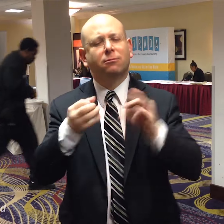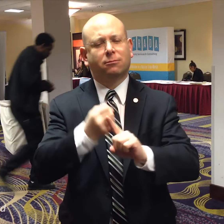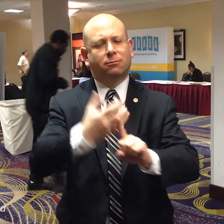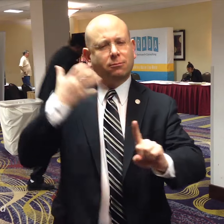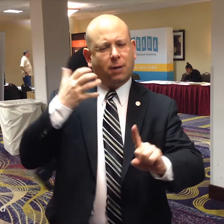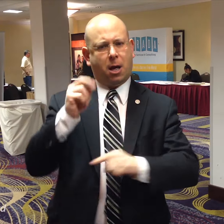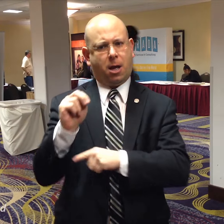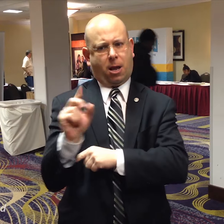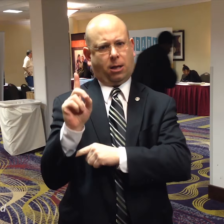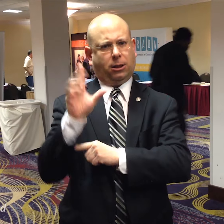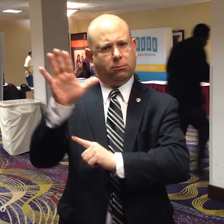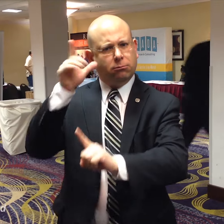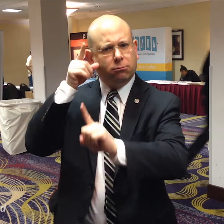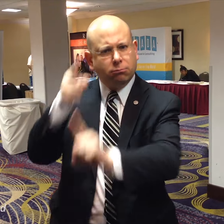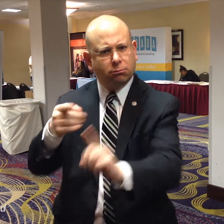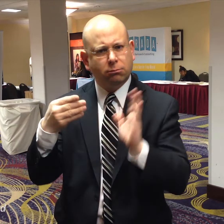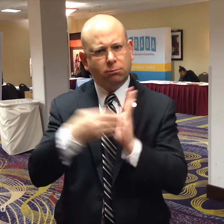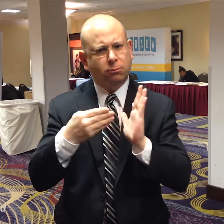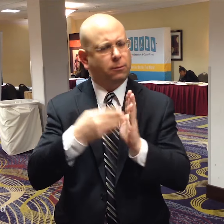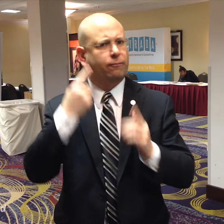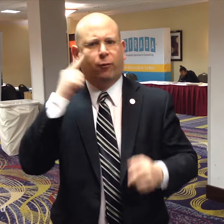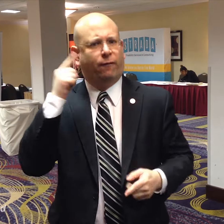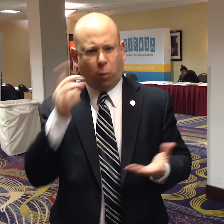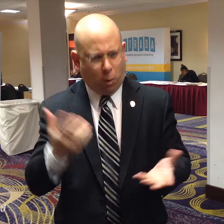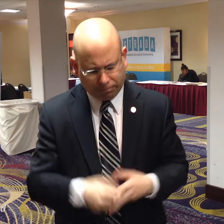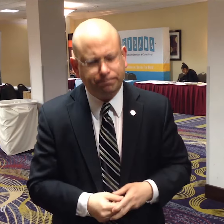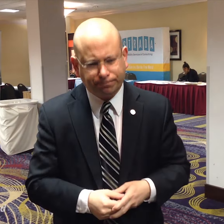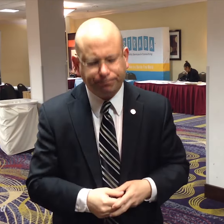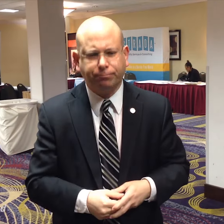which are to benefit deaf and hard of hearing people.